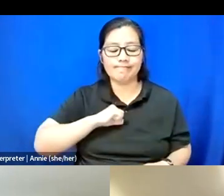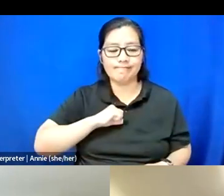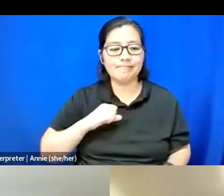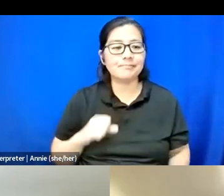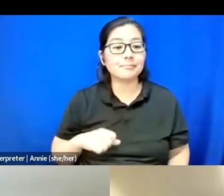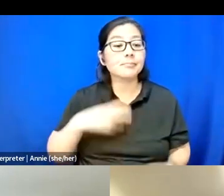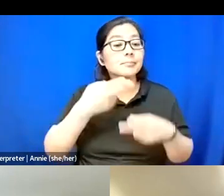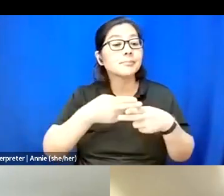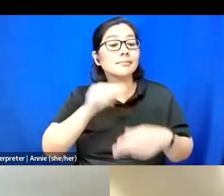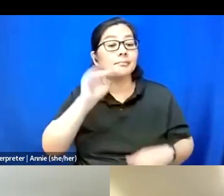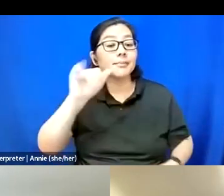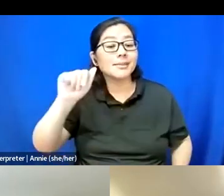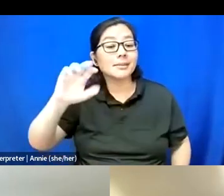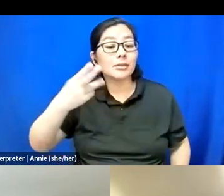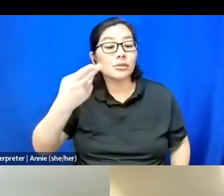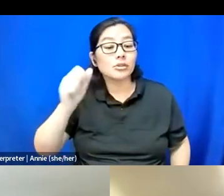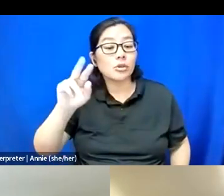My name is Mia Charnelle.